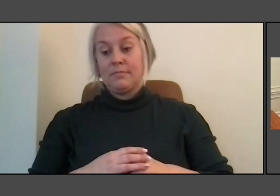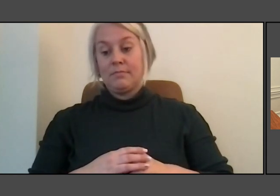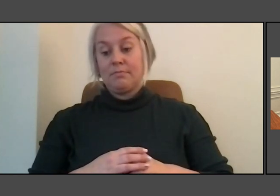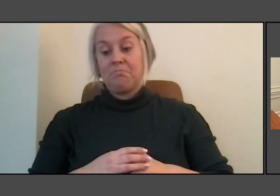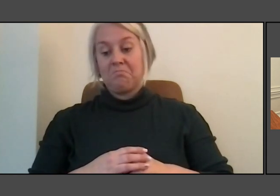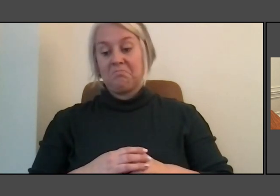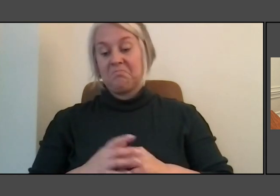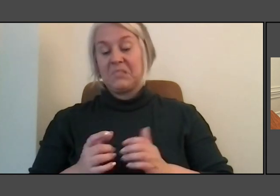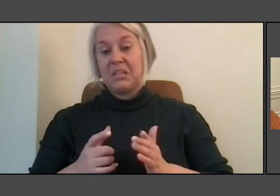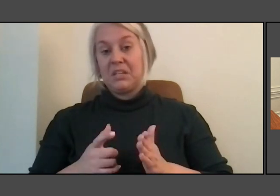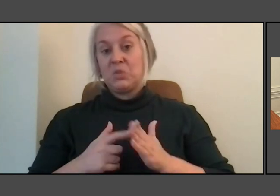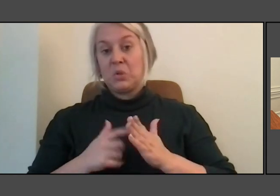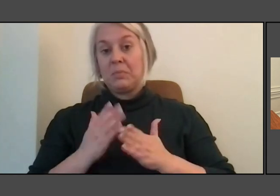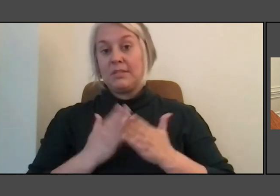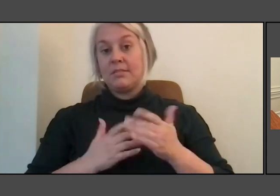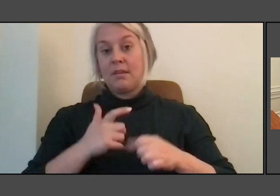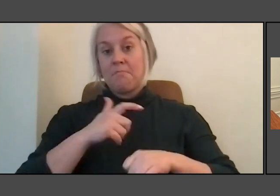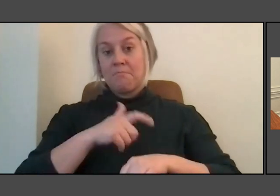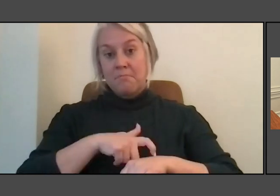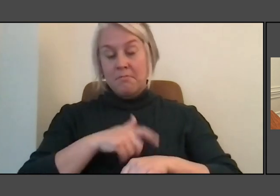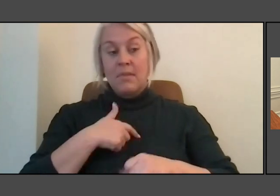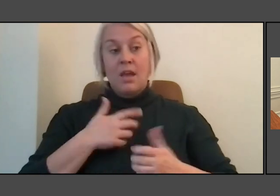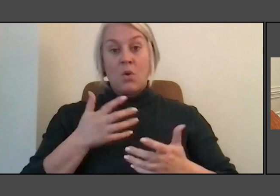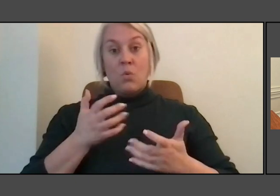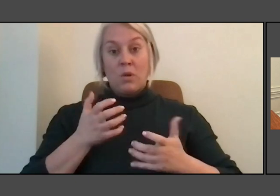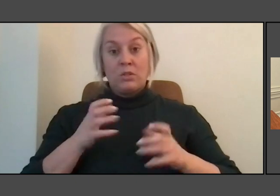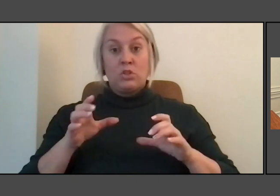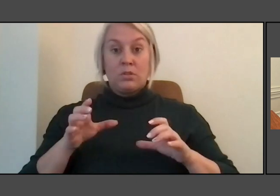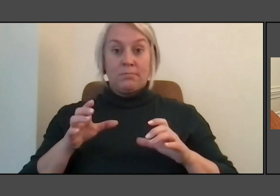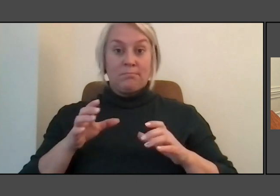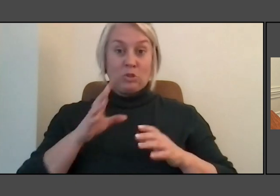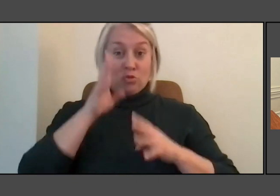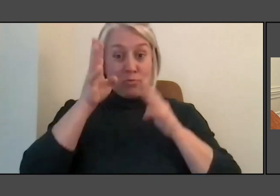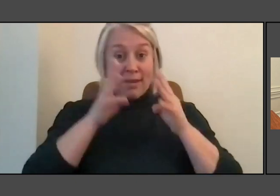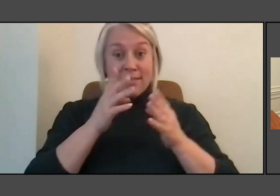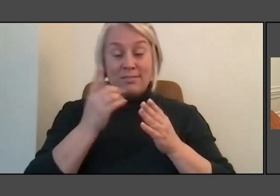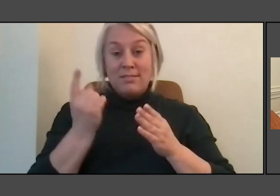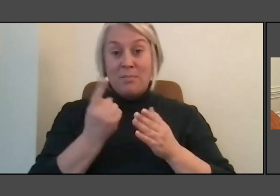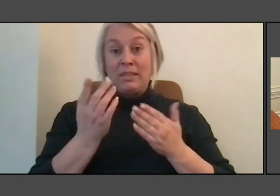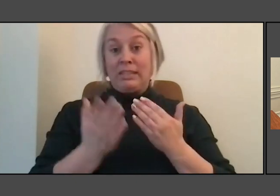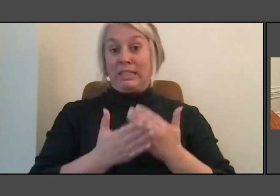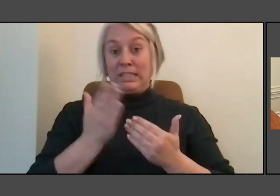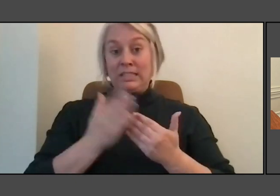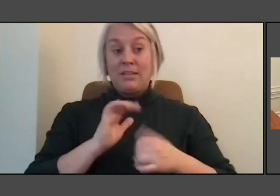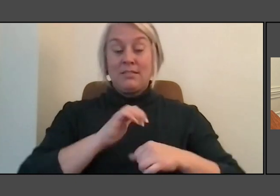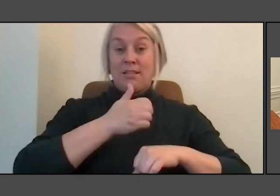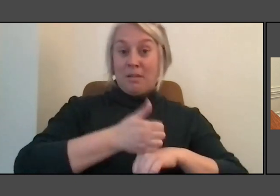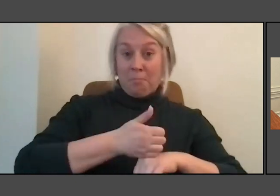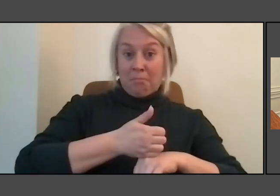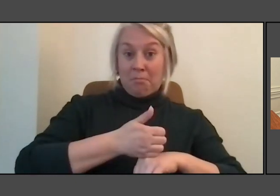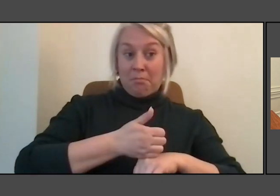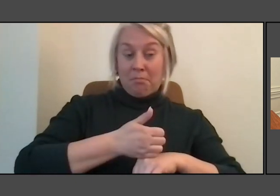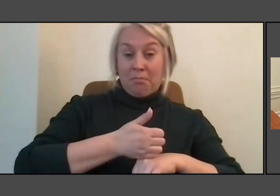that would actually go in easily and come out easily. So it was one borehole for each, it was like,